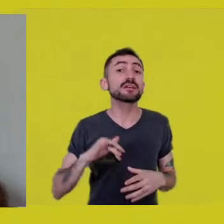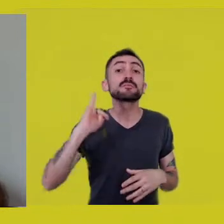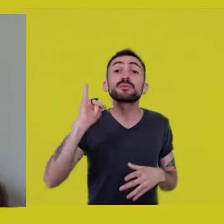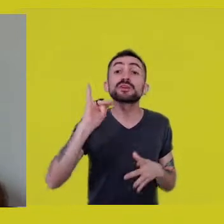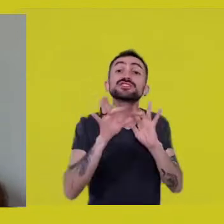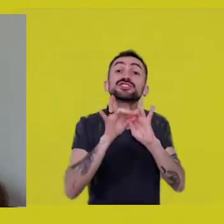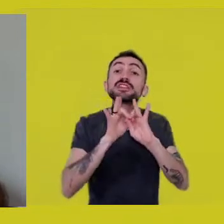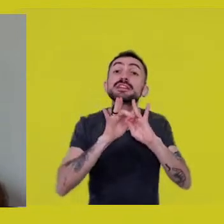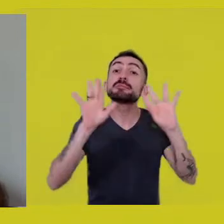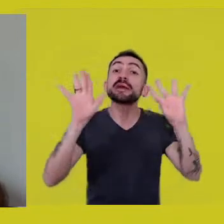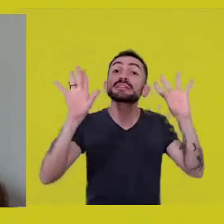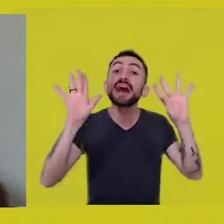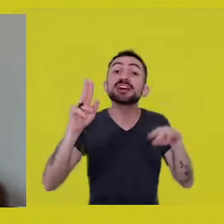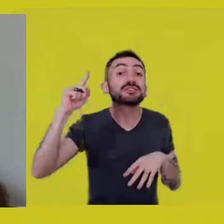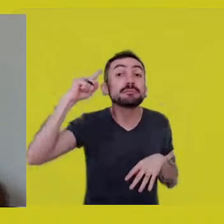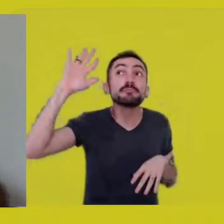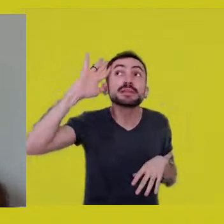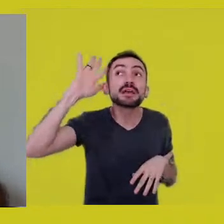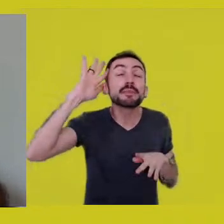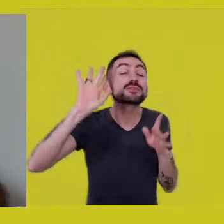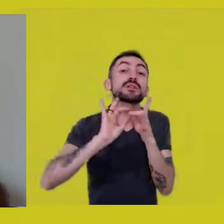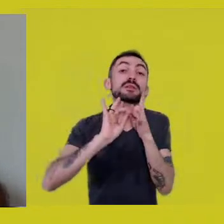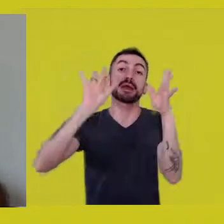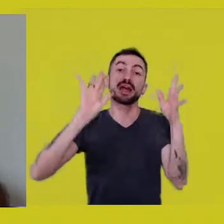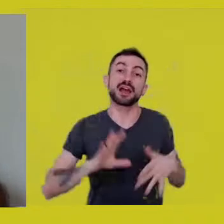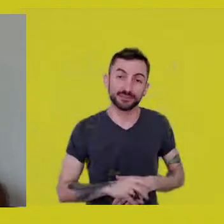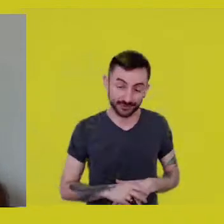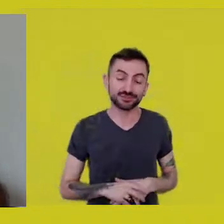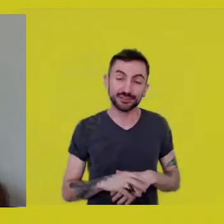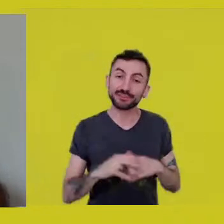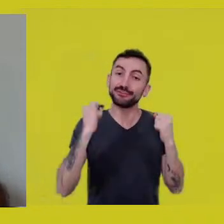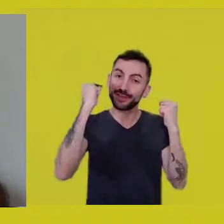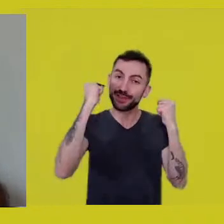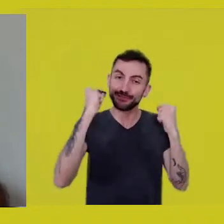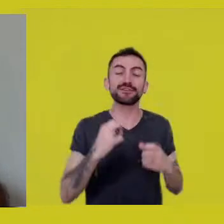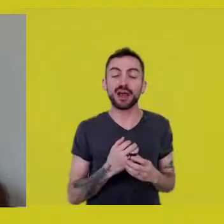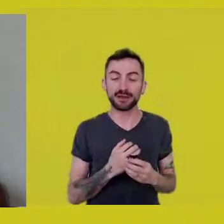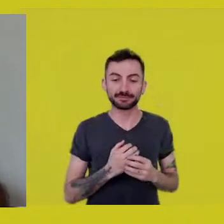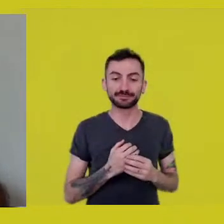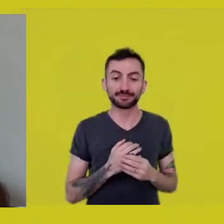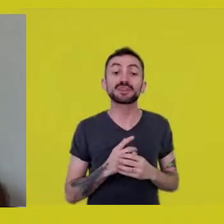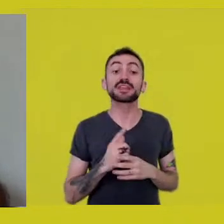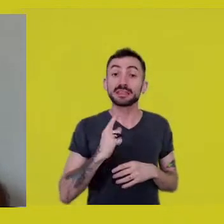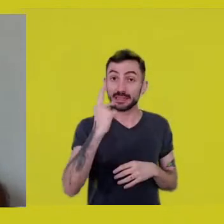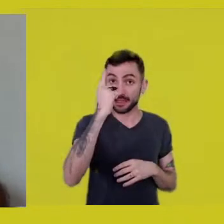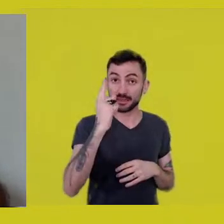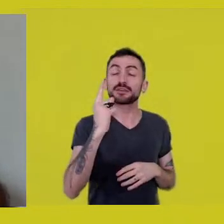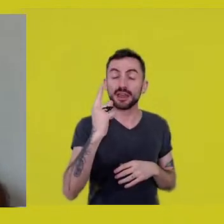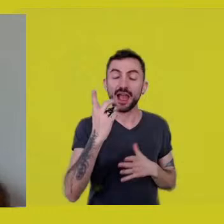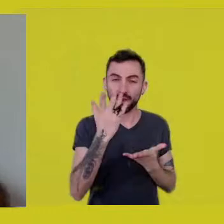Long live. I’m gonna mention the first comment that came in.